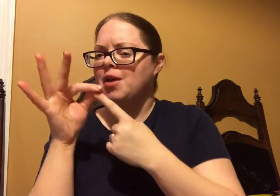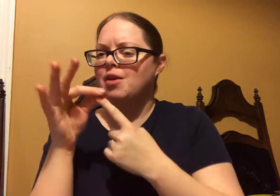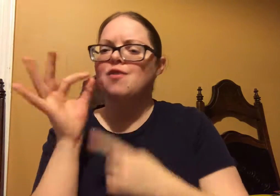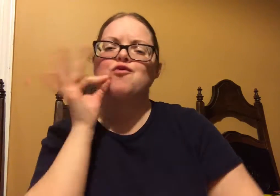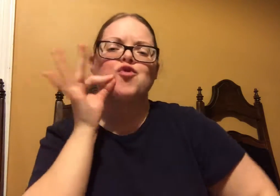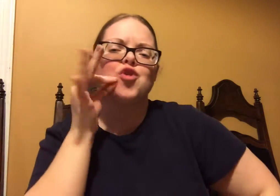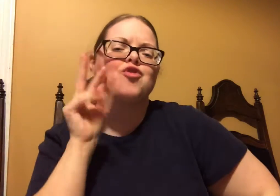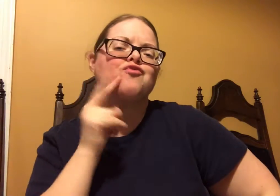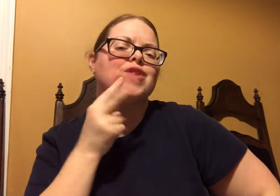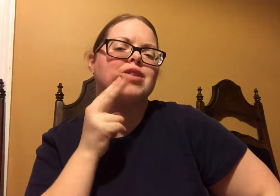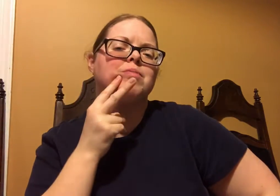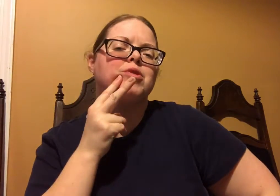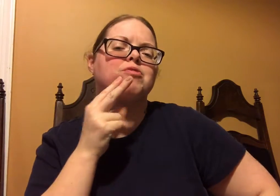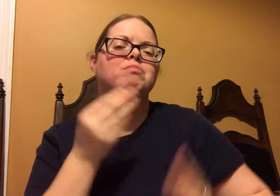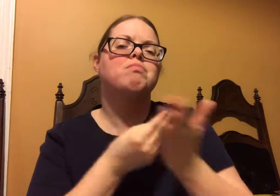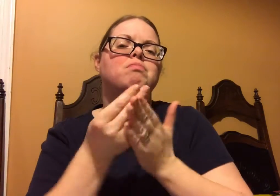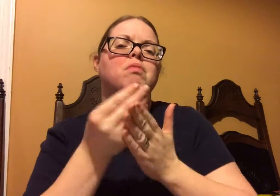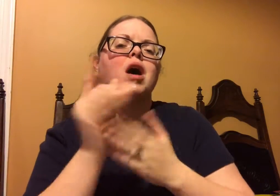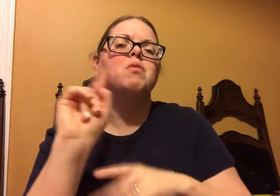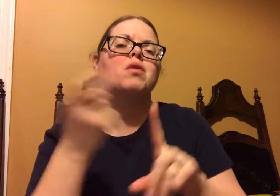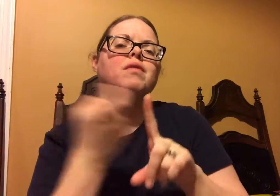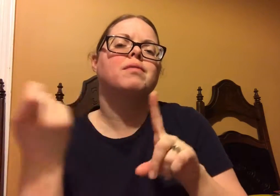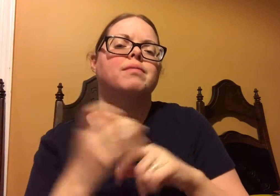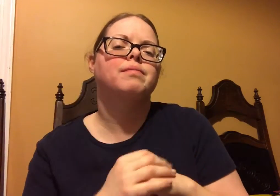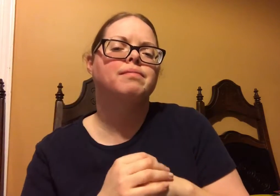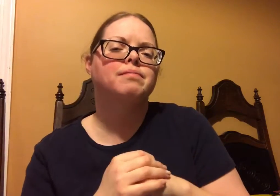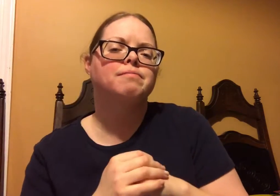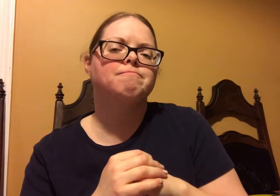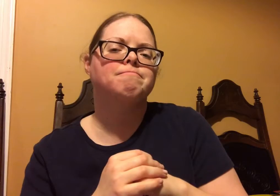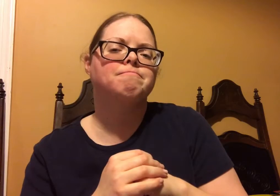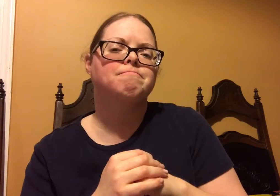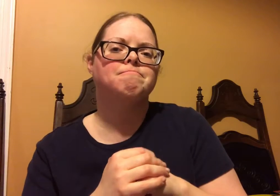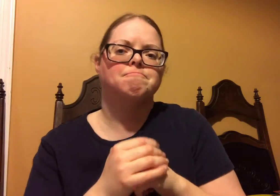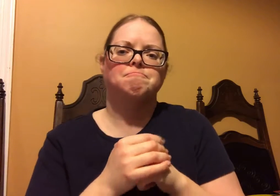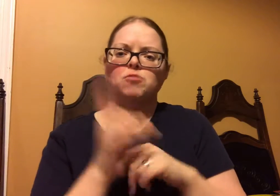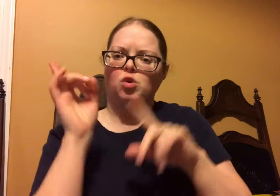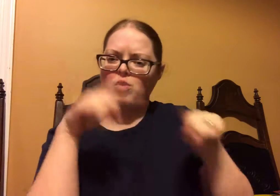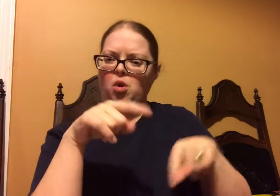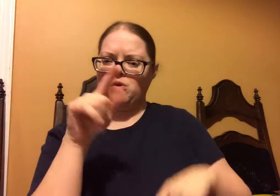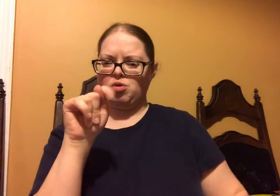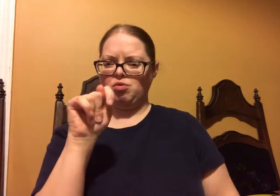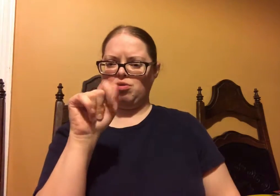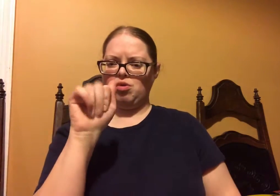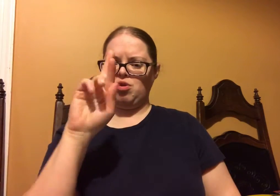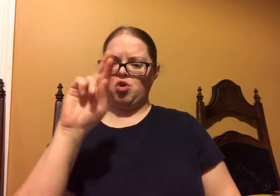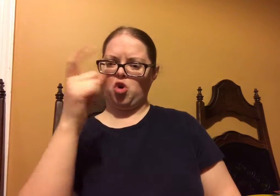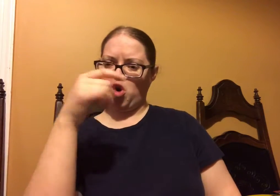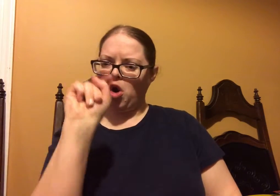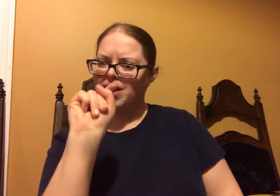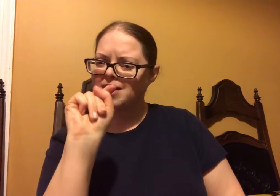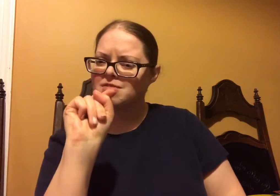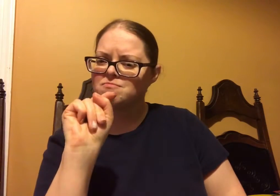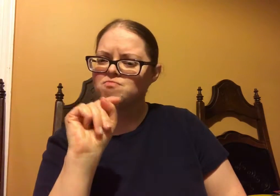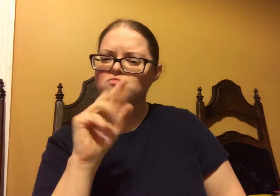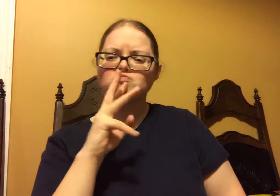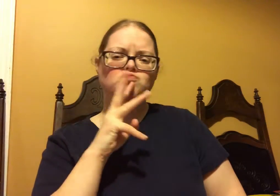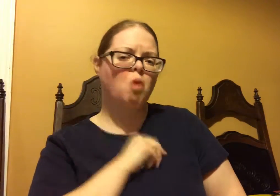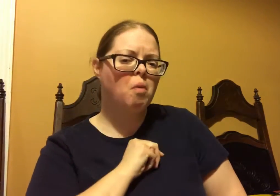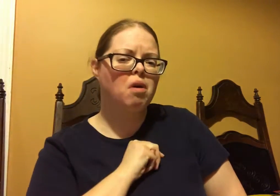Especially your fruits and your vegetables, where do you buy them from? Do you get them from Target?